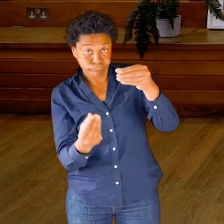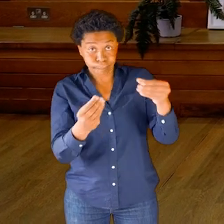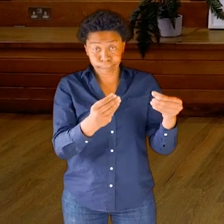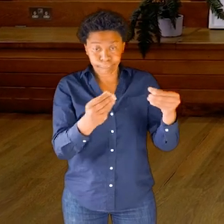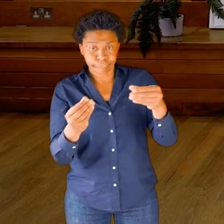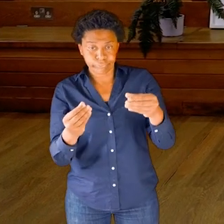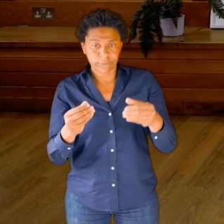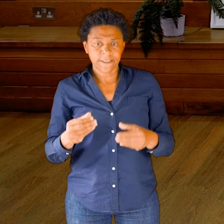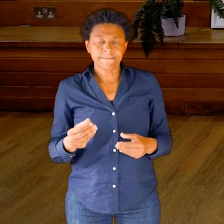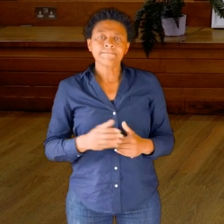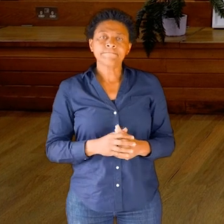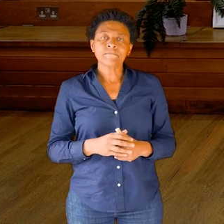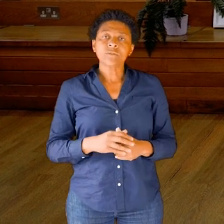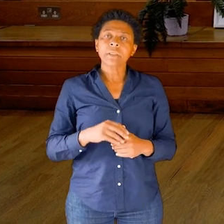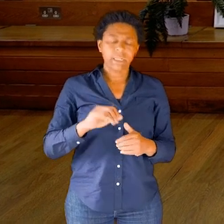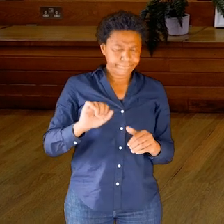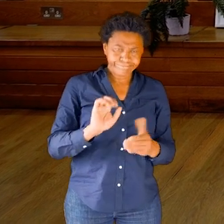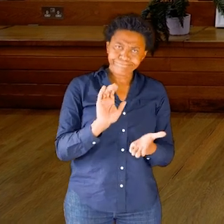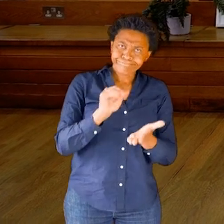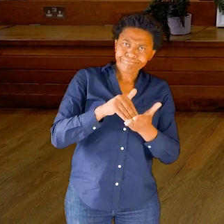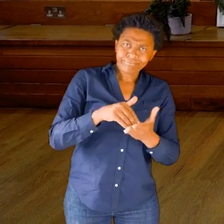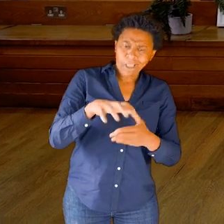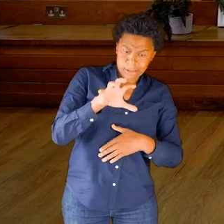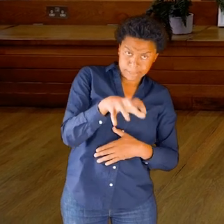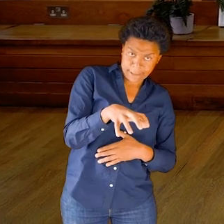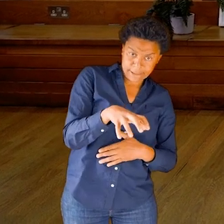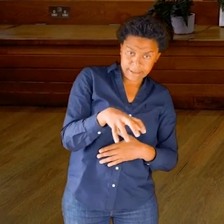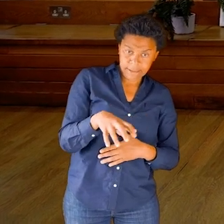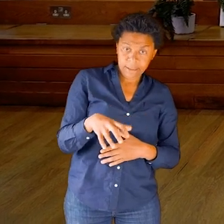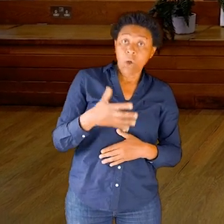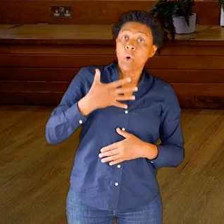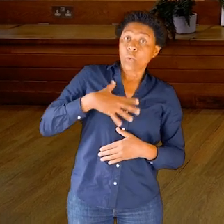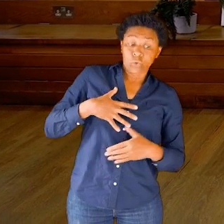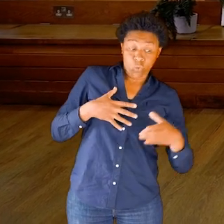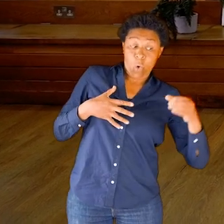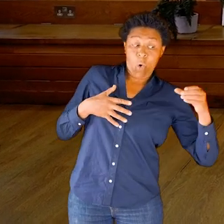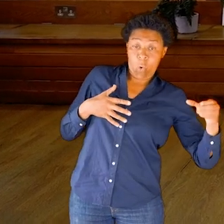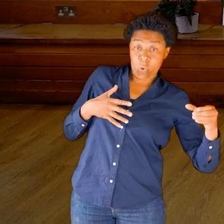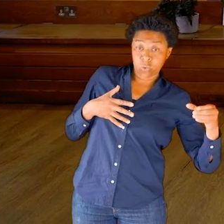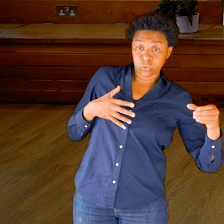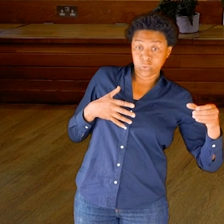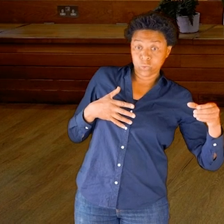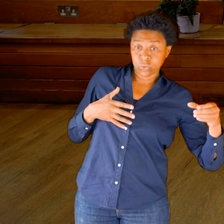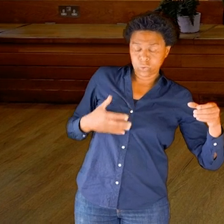and find a position where you can hold that liquid container next to the